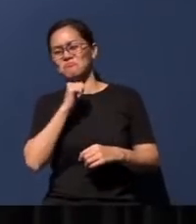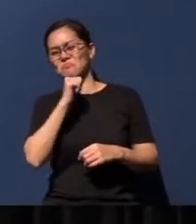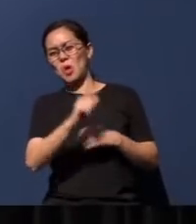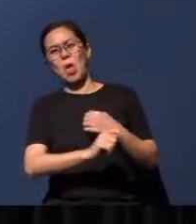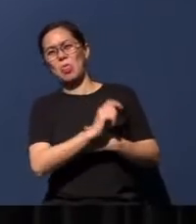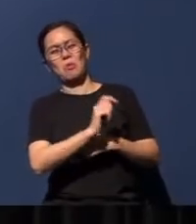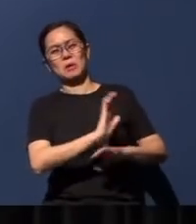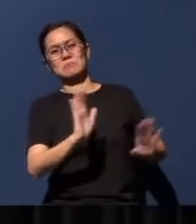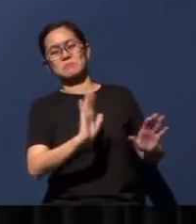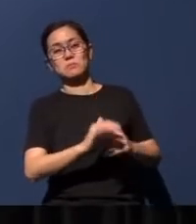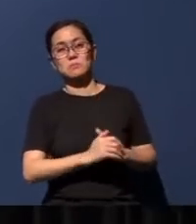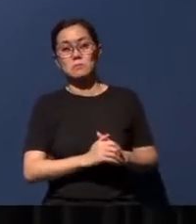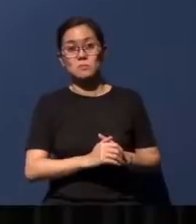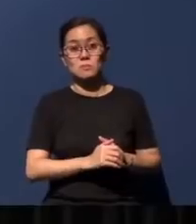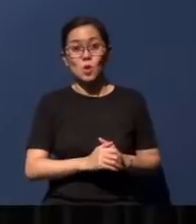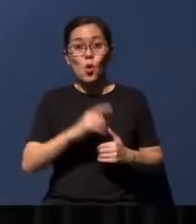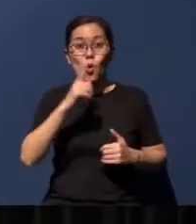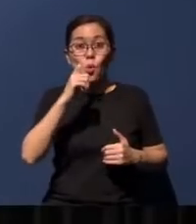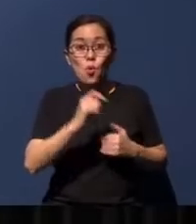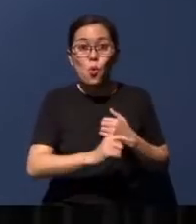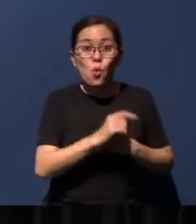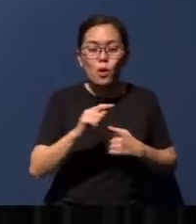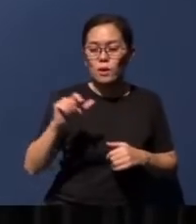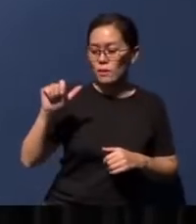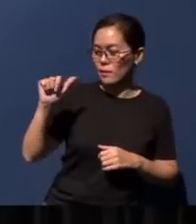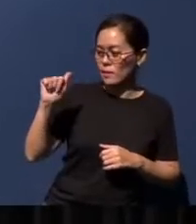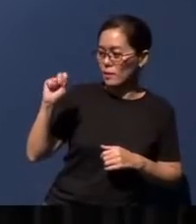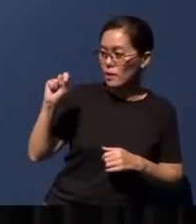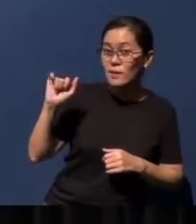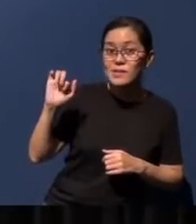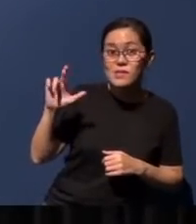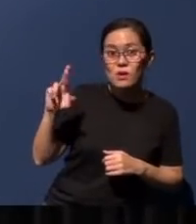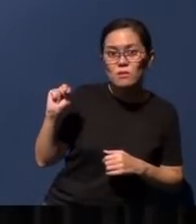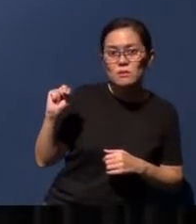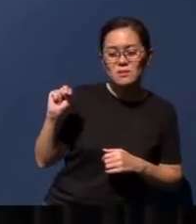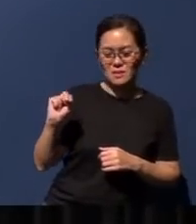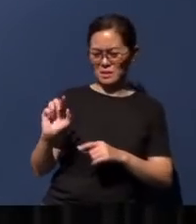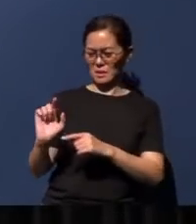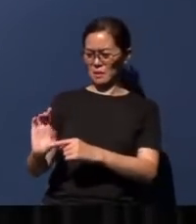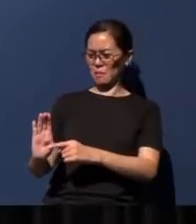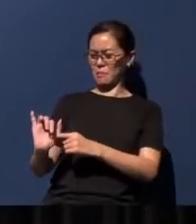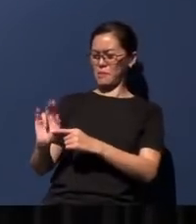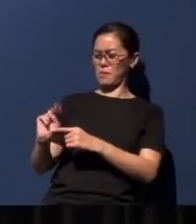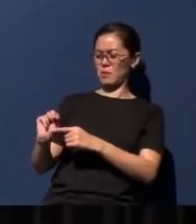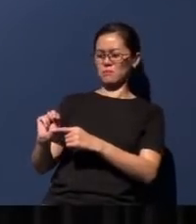It was the Assyrians that they should be worrying about, not the Babylonians. So it is not surprising